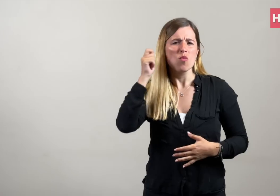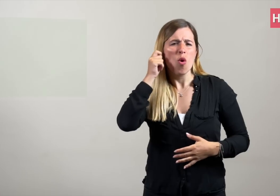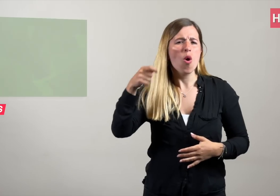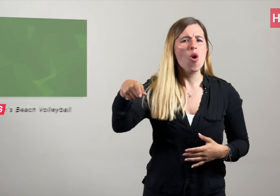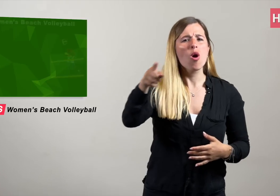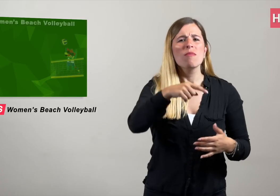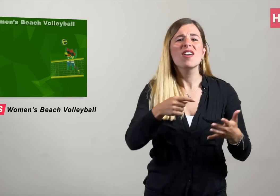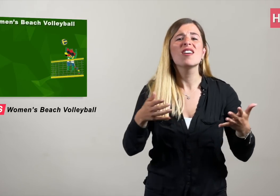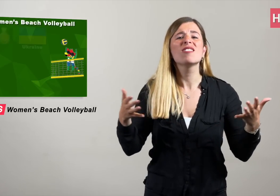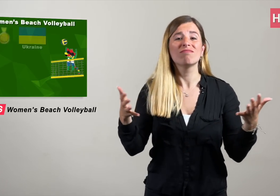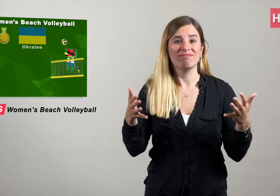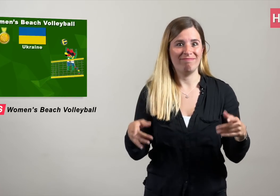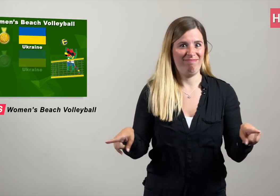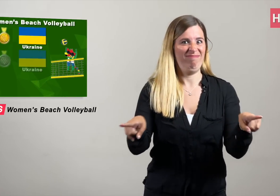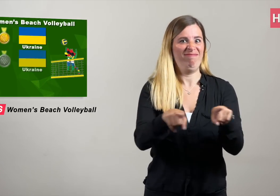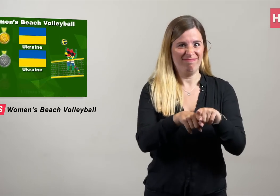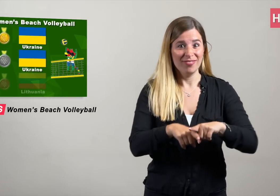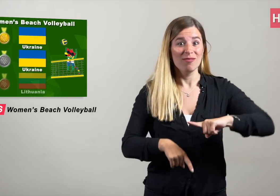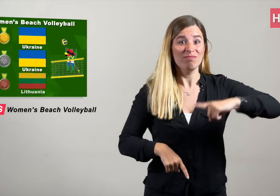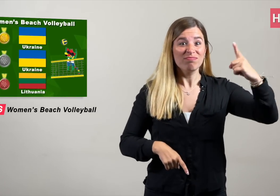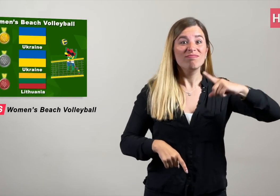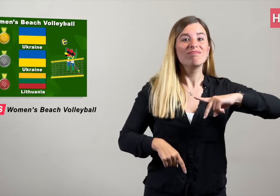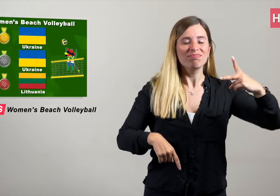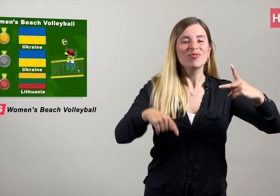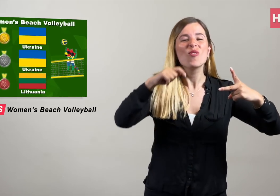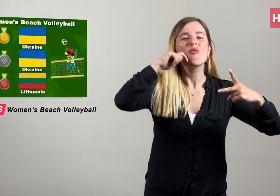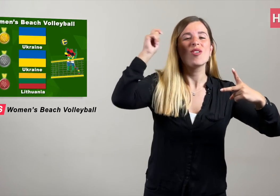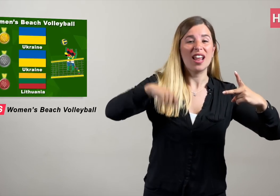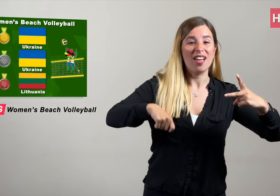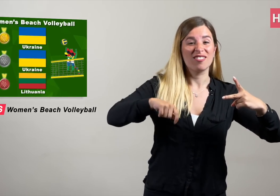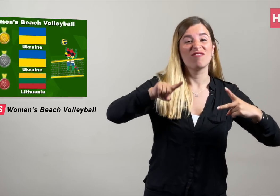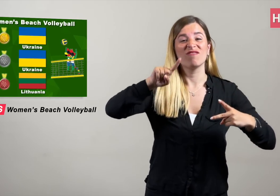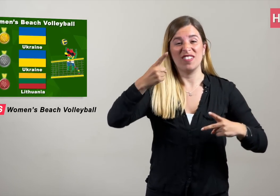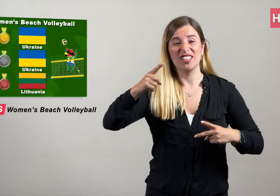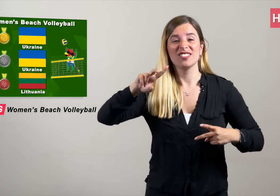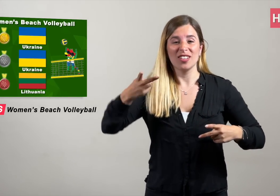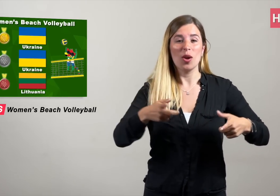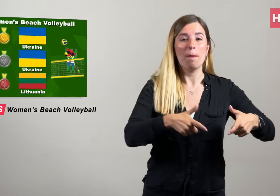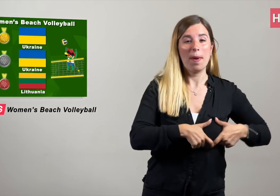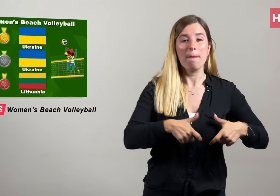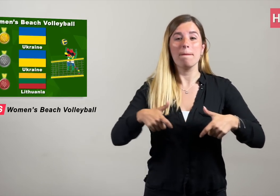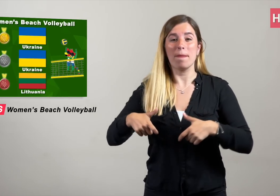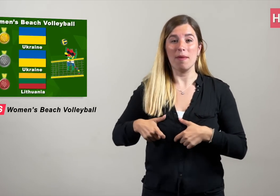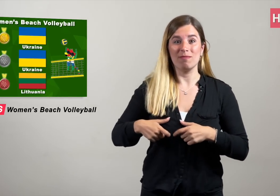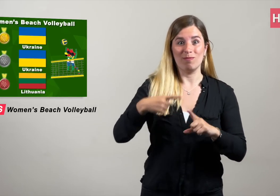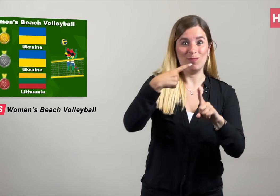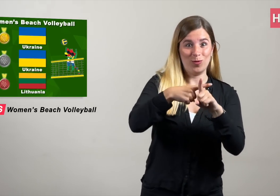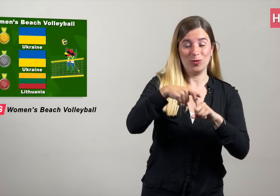Ukraine also took gold and silver on the women’s side,